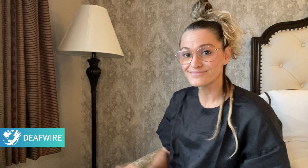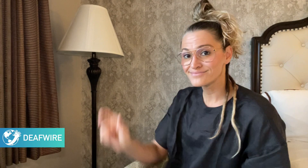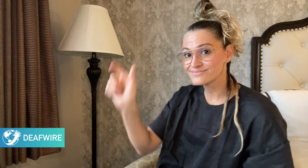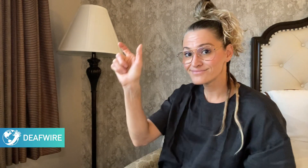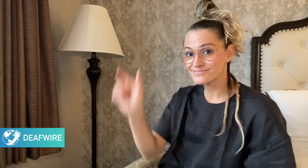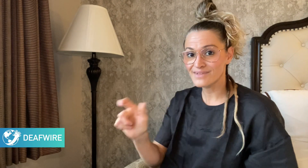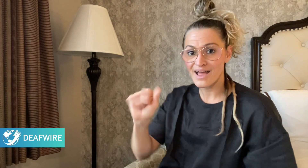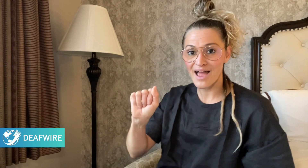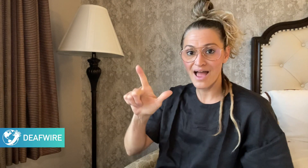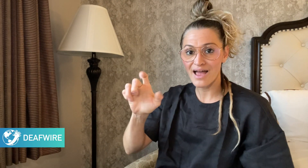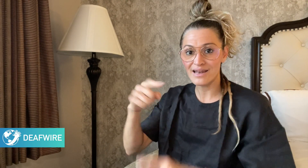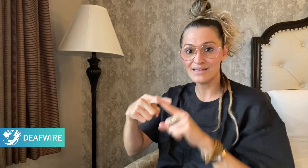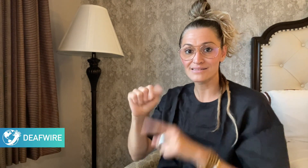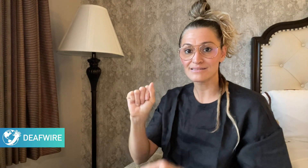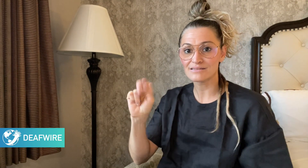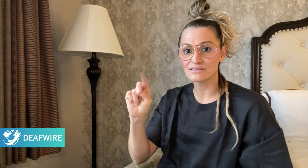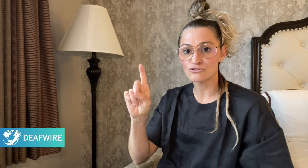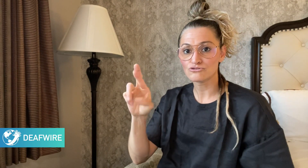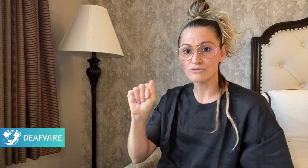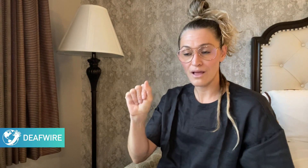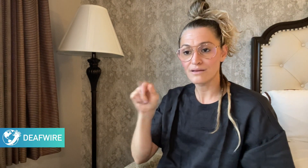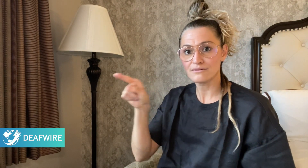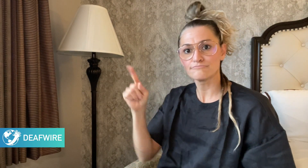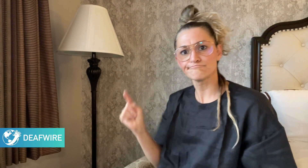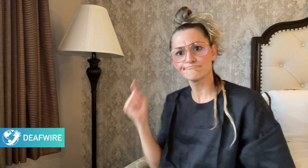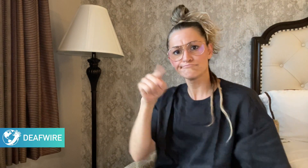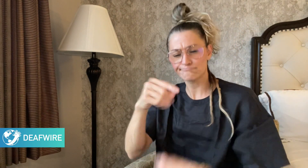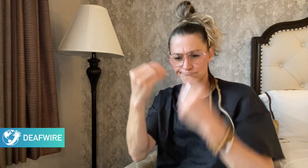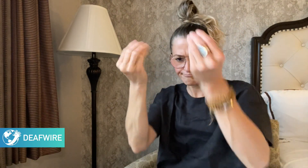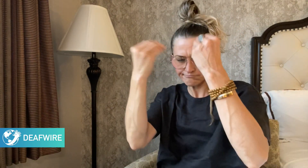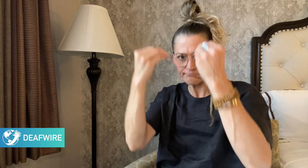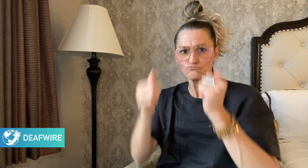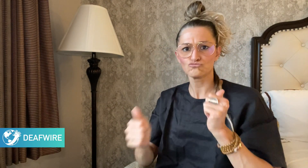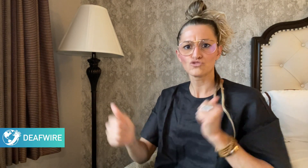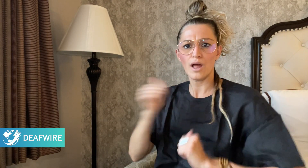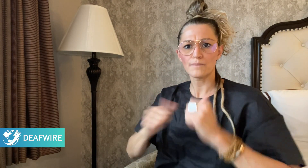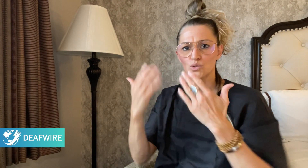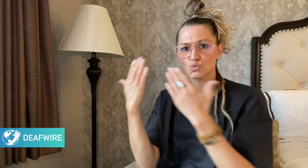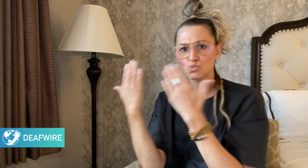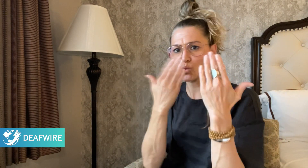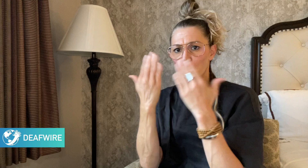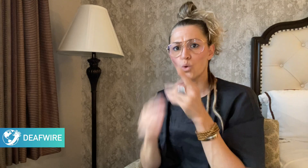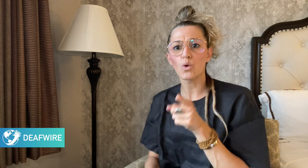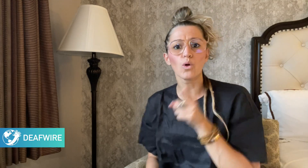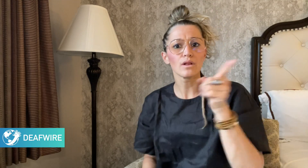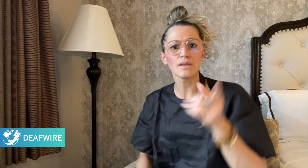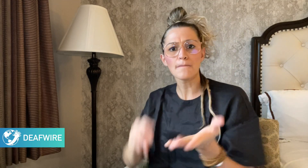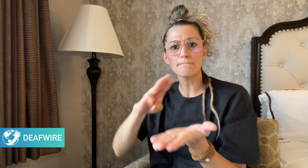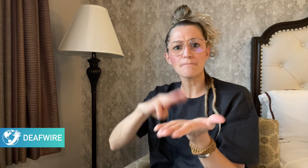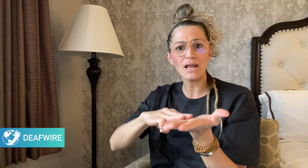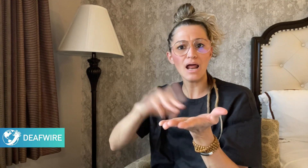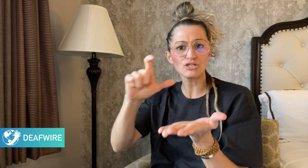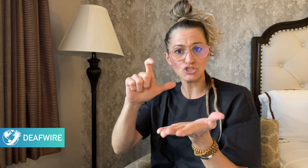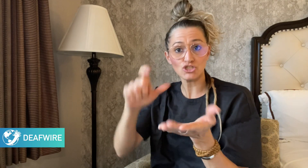Alexandra went to drama school in Manchester where